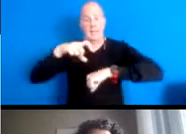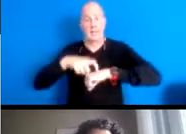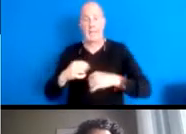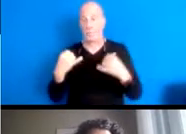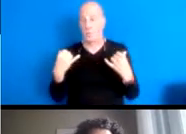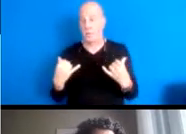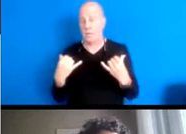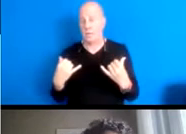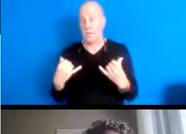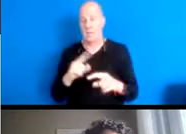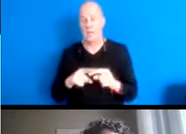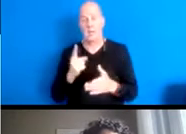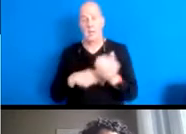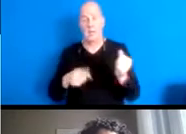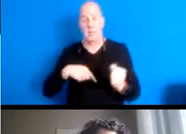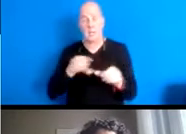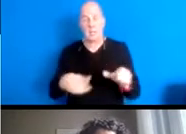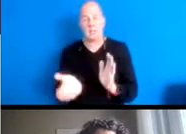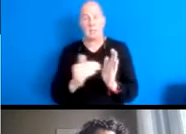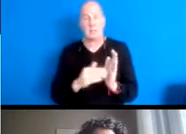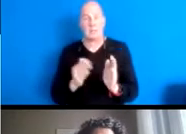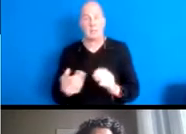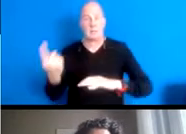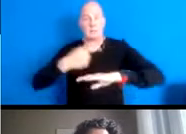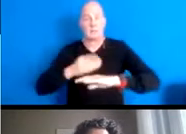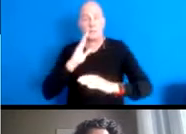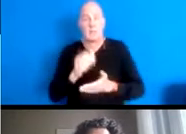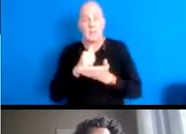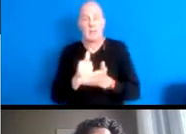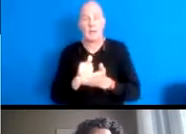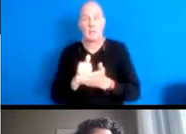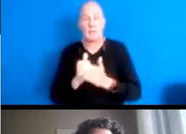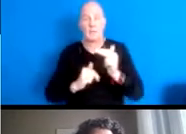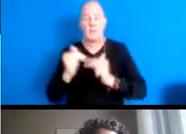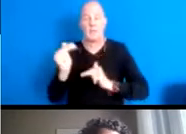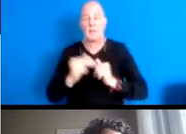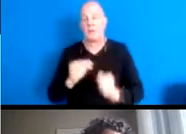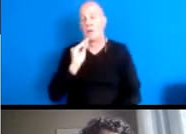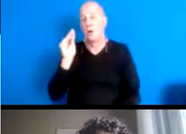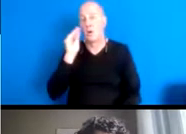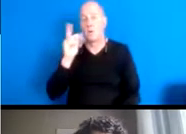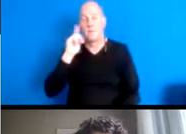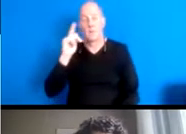But what we do again today will help shape and build the homes for for generations to come.